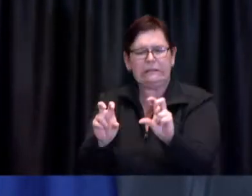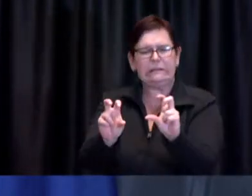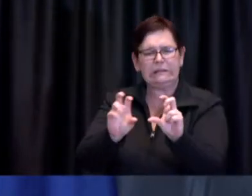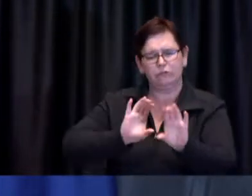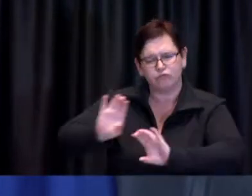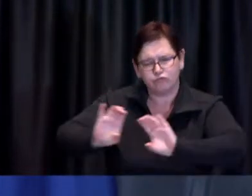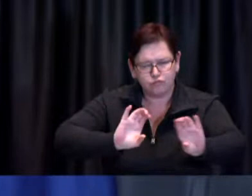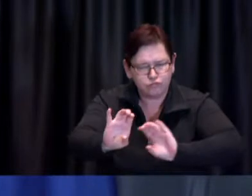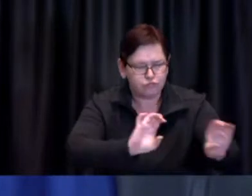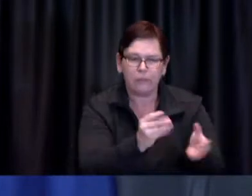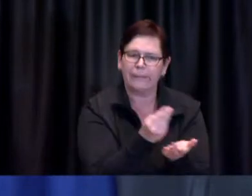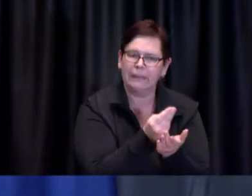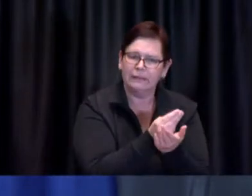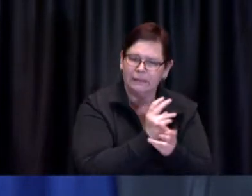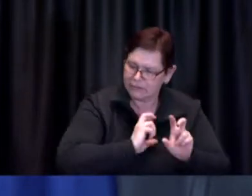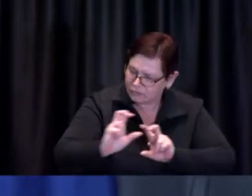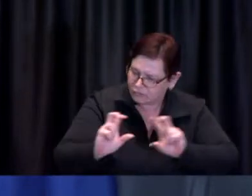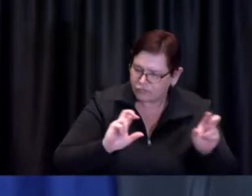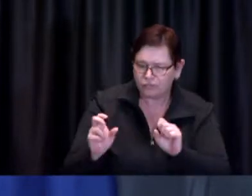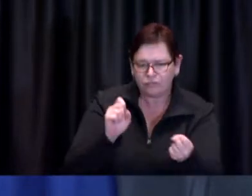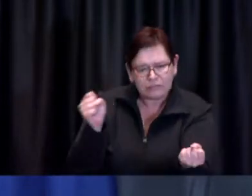Like our overall pandemic management to date,